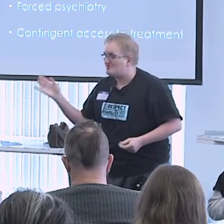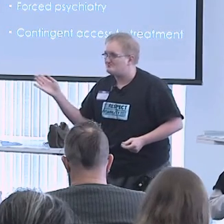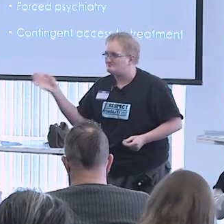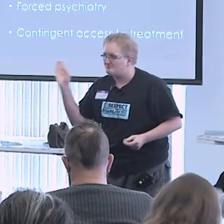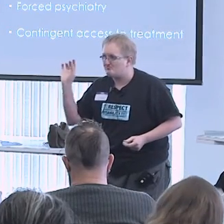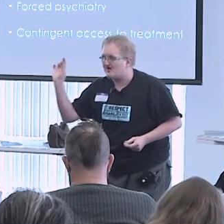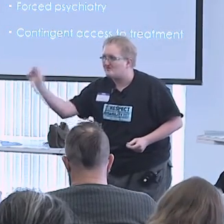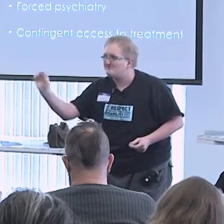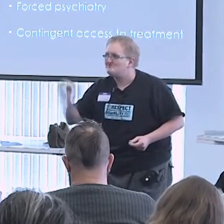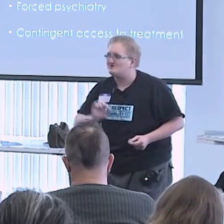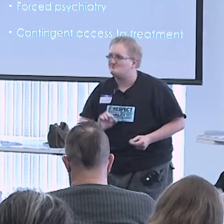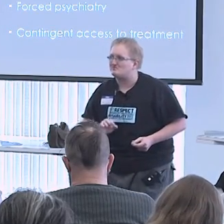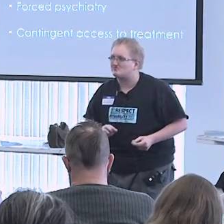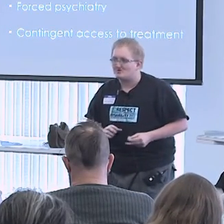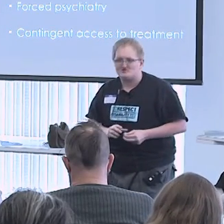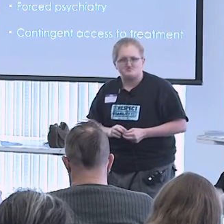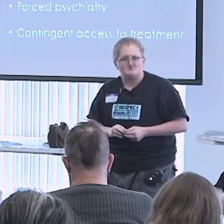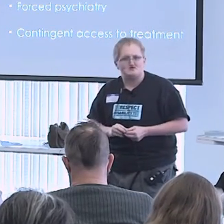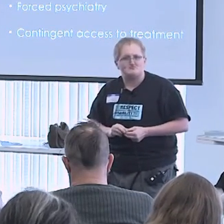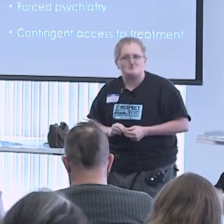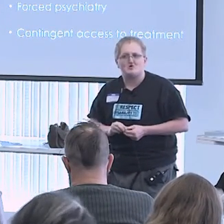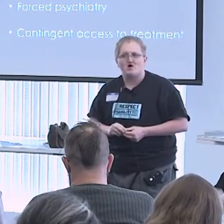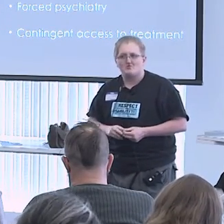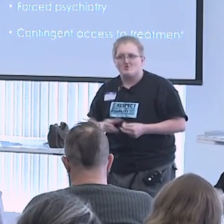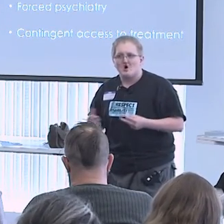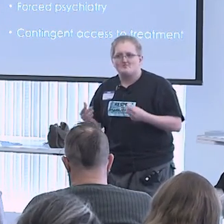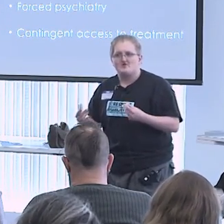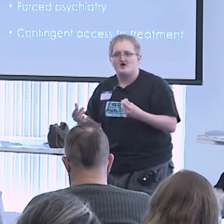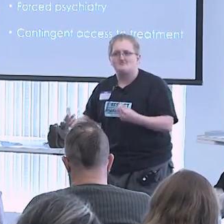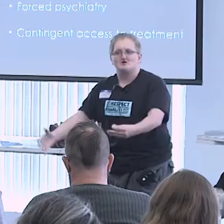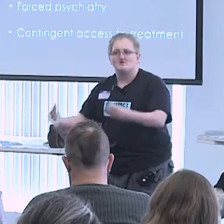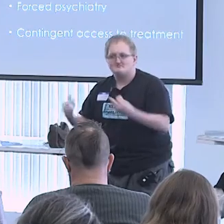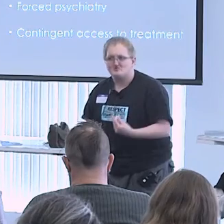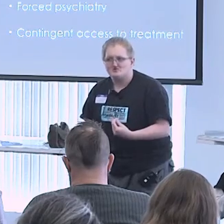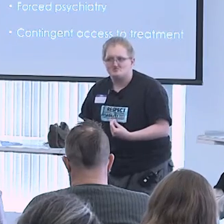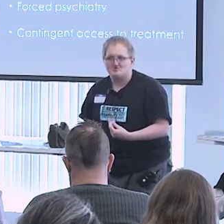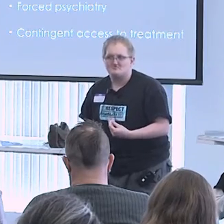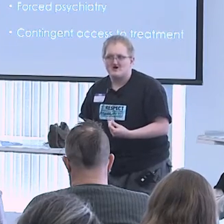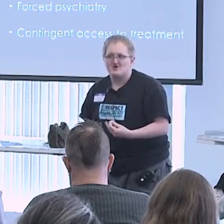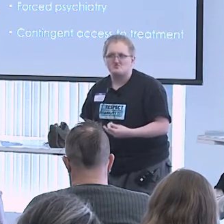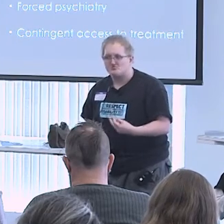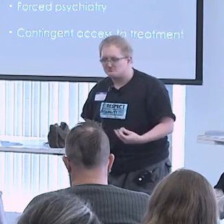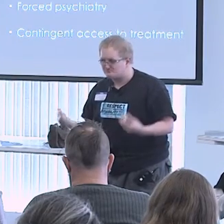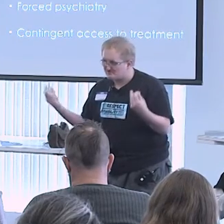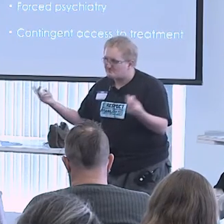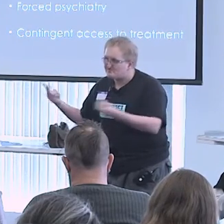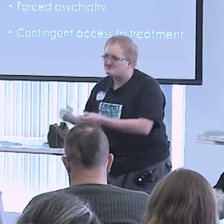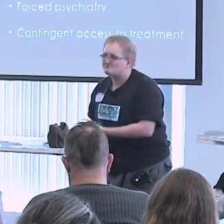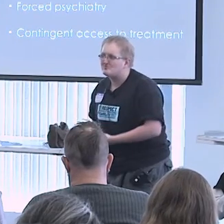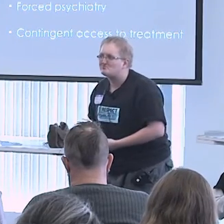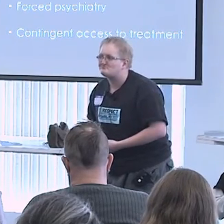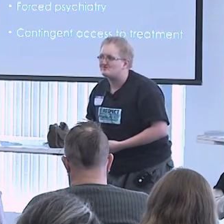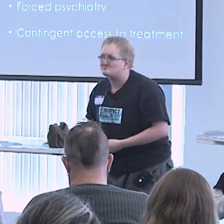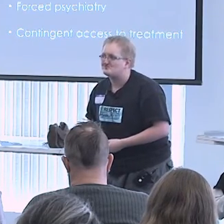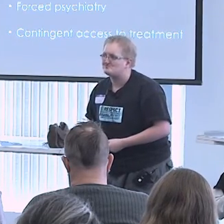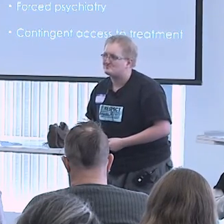Let me frame this. Autistic people will often have very strong passions, sometimes called special interests,